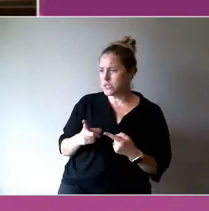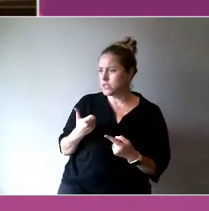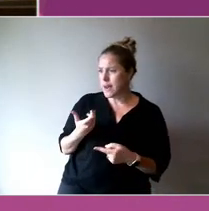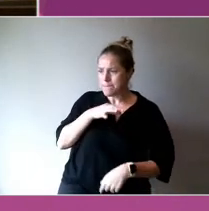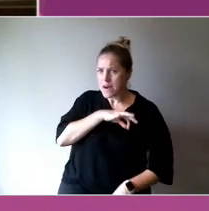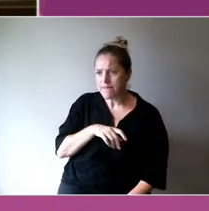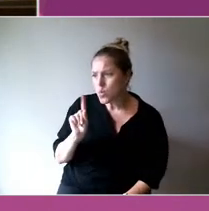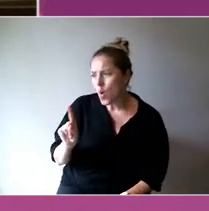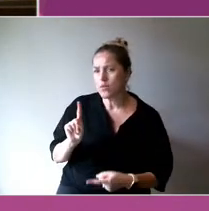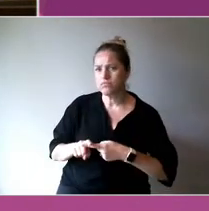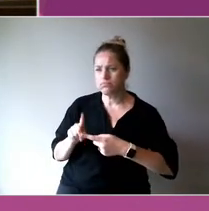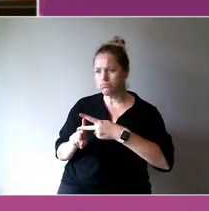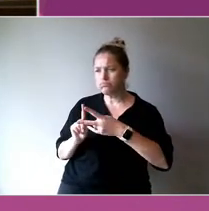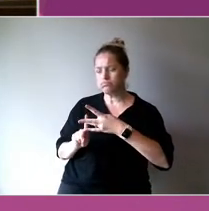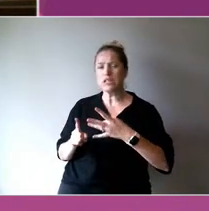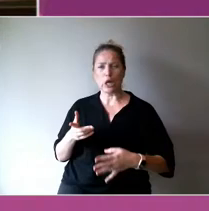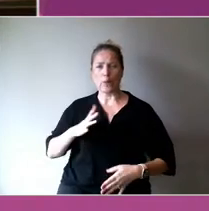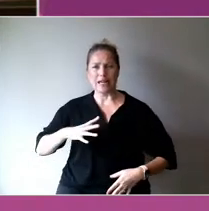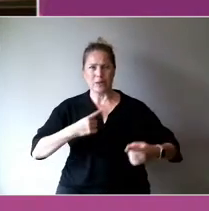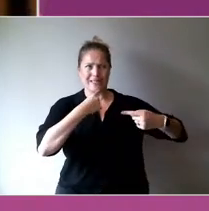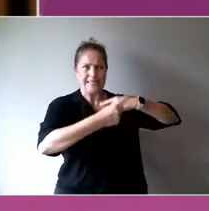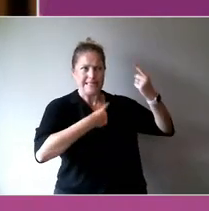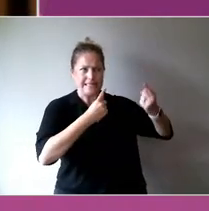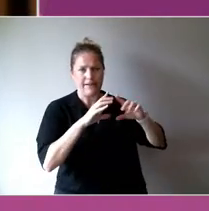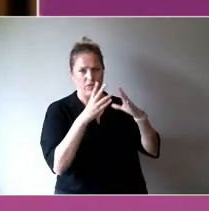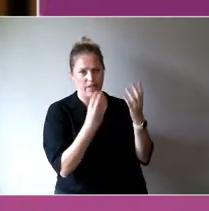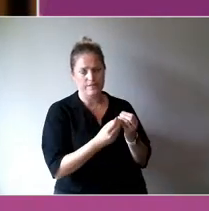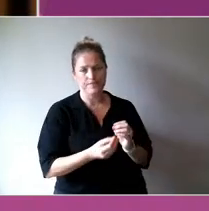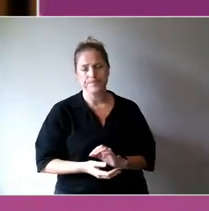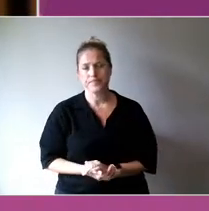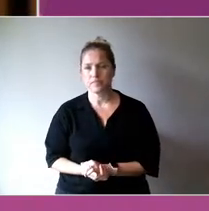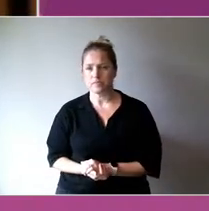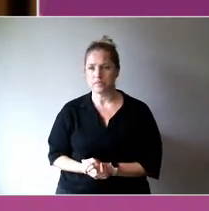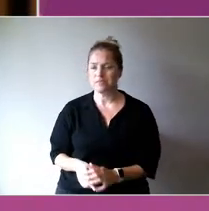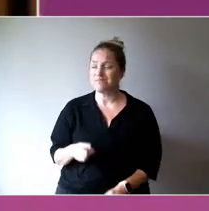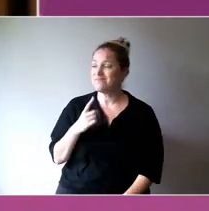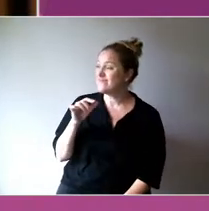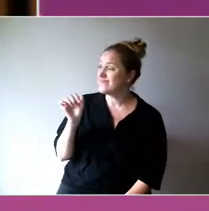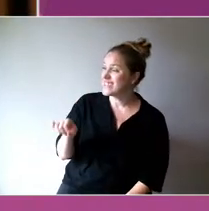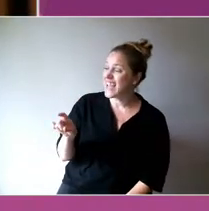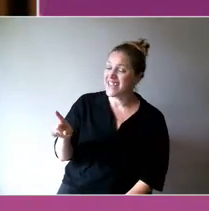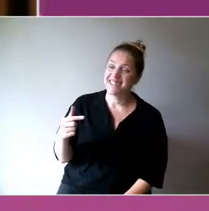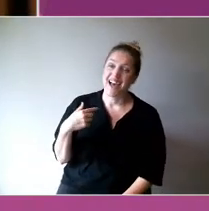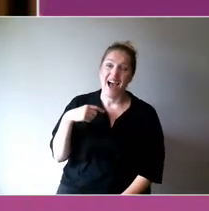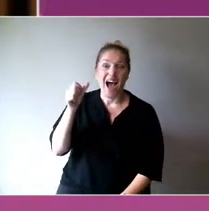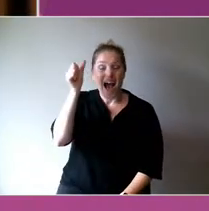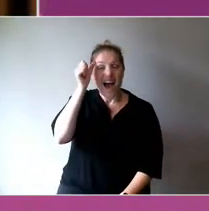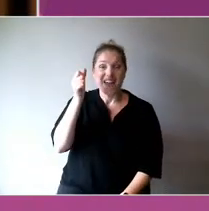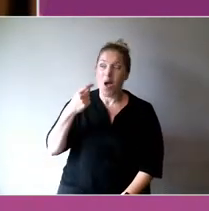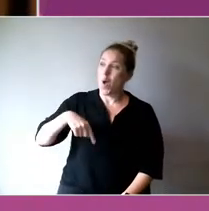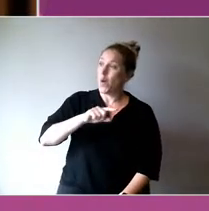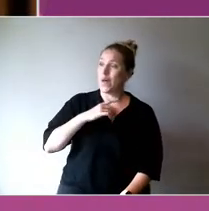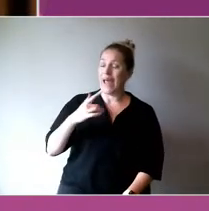And of course it goes without saying we all live in the 2020s and we know that wifi issues are.